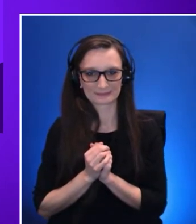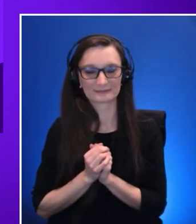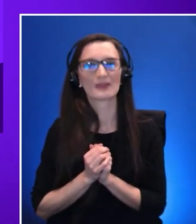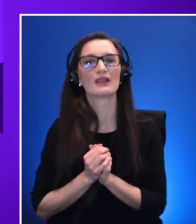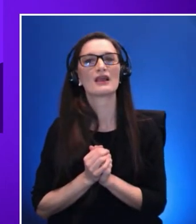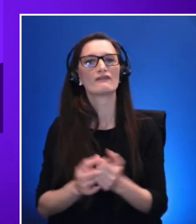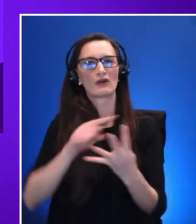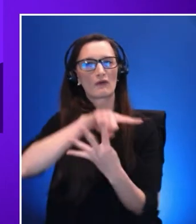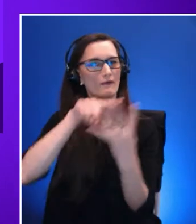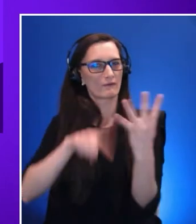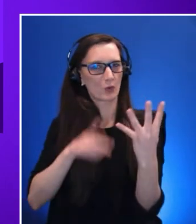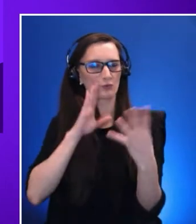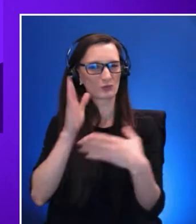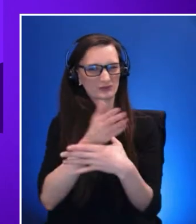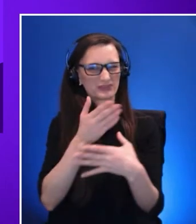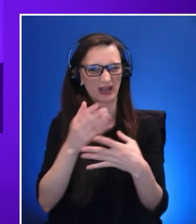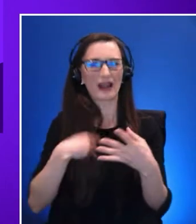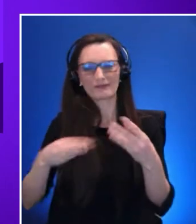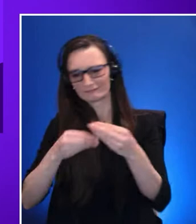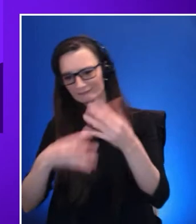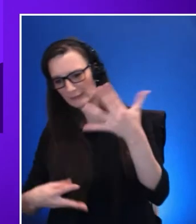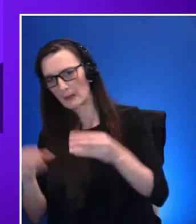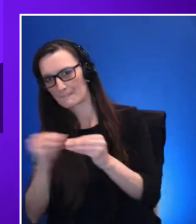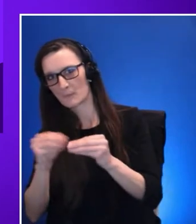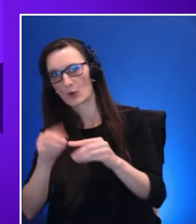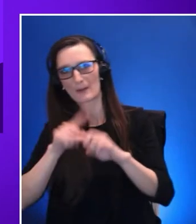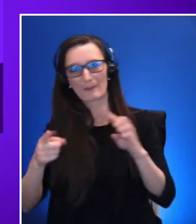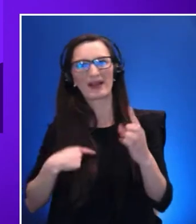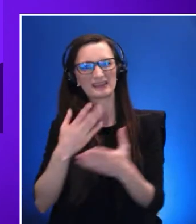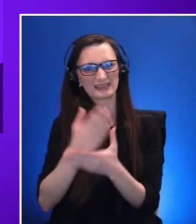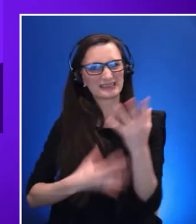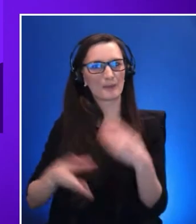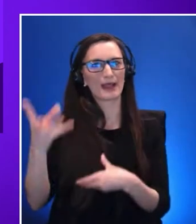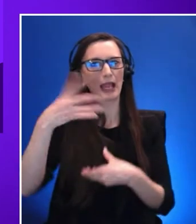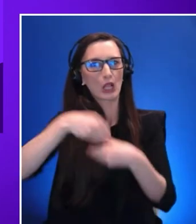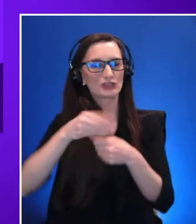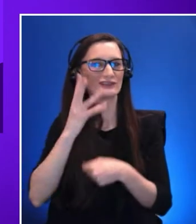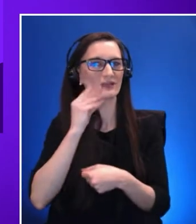of inclusive experiences especially applicable to the XR technologies